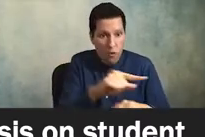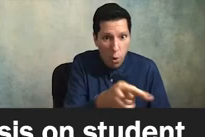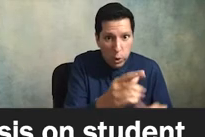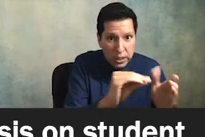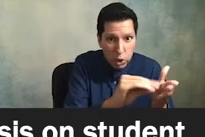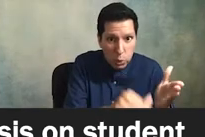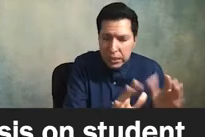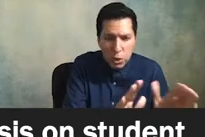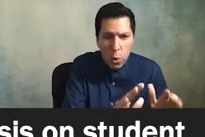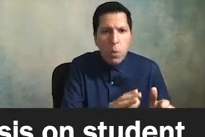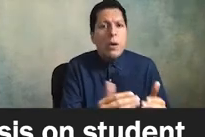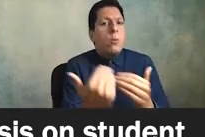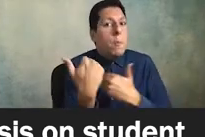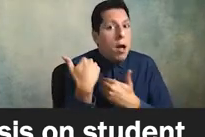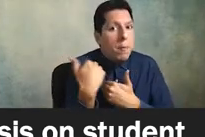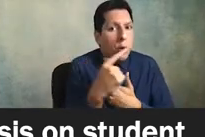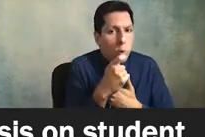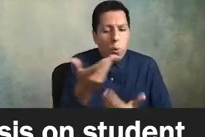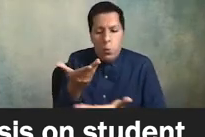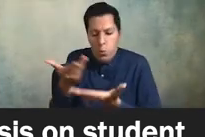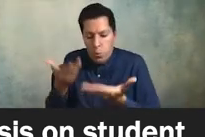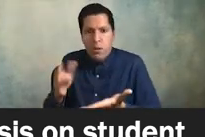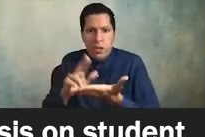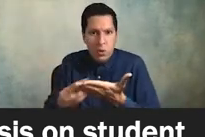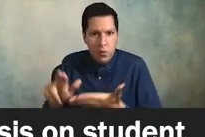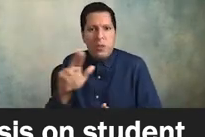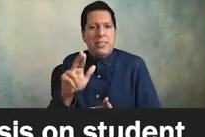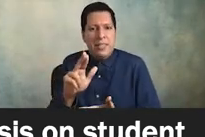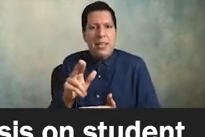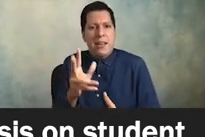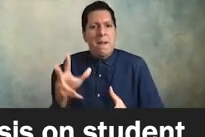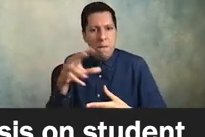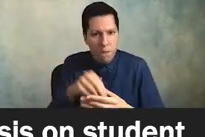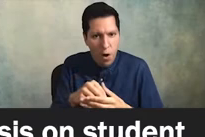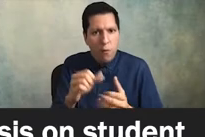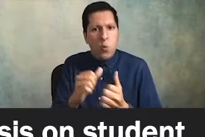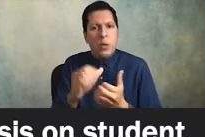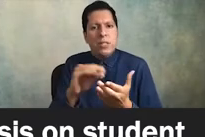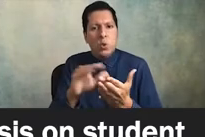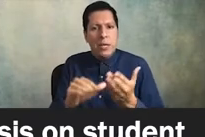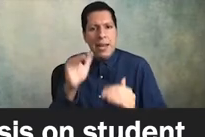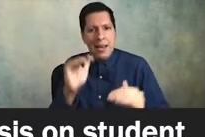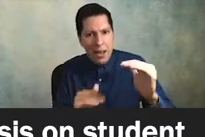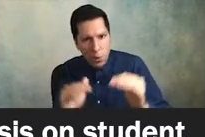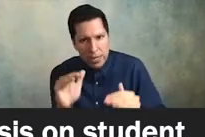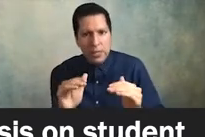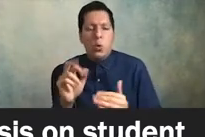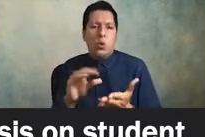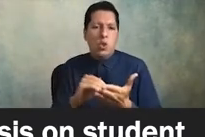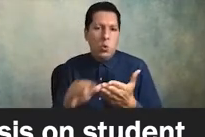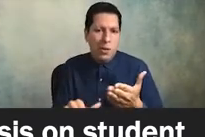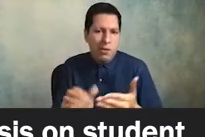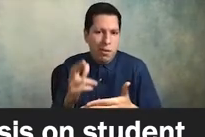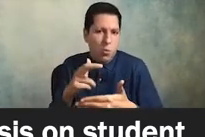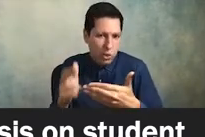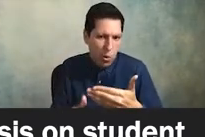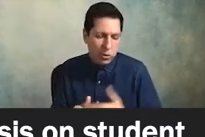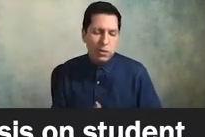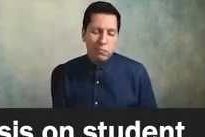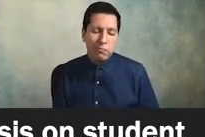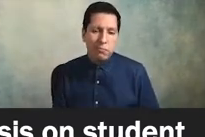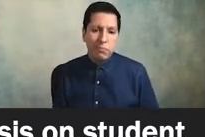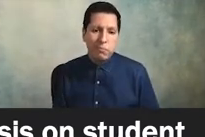the manufacturing of racial inequities in student outcomes or employee outcomes six